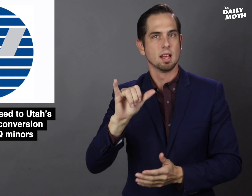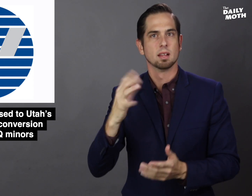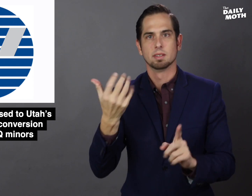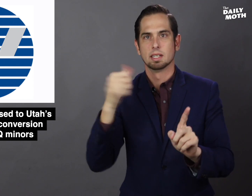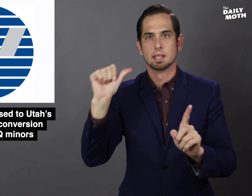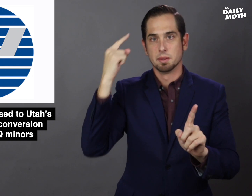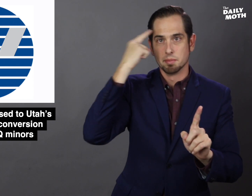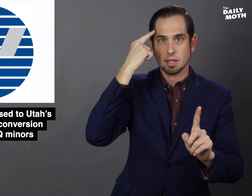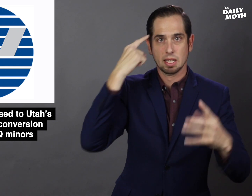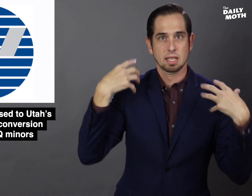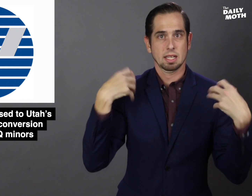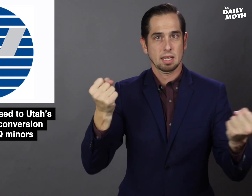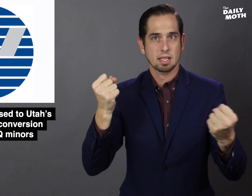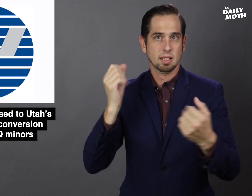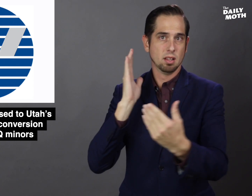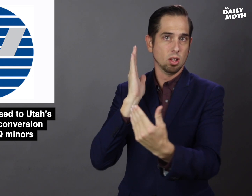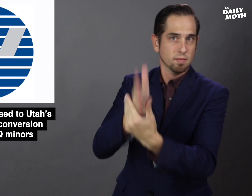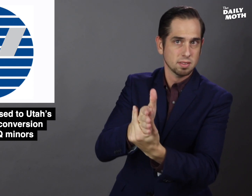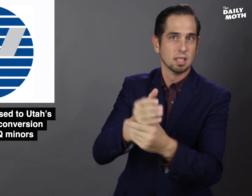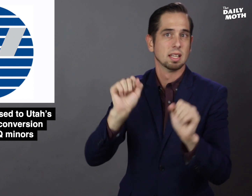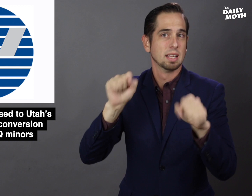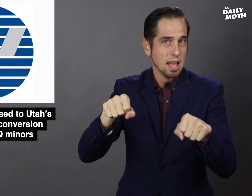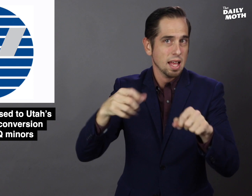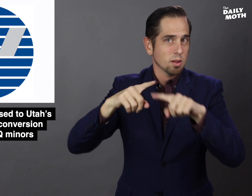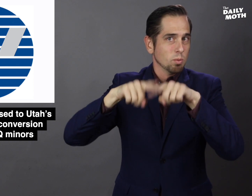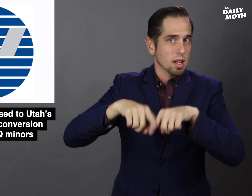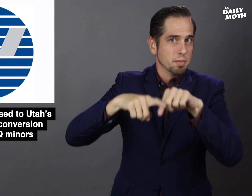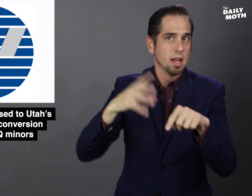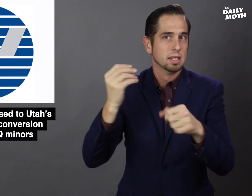that "any mental health intervention can reliably and